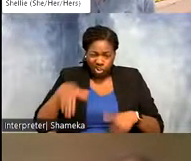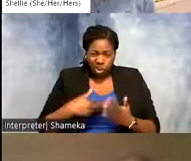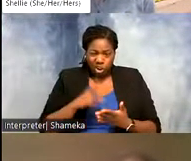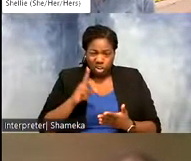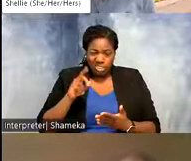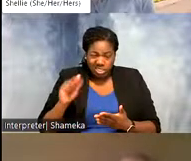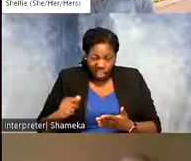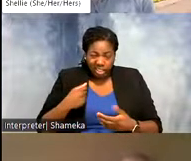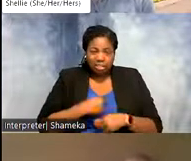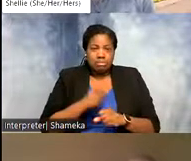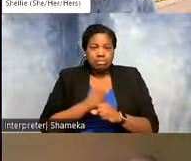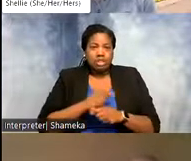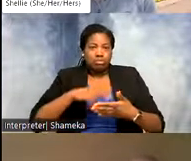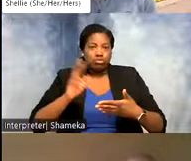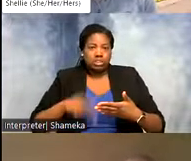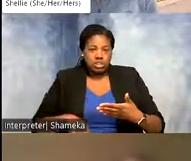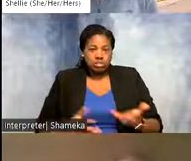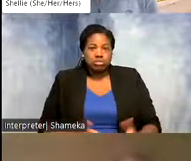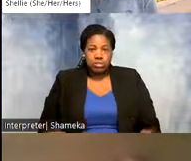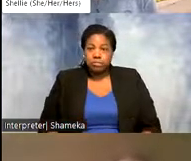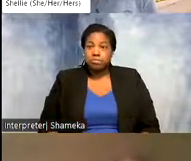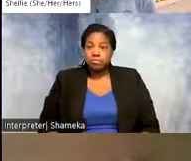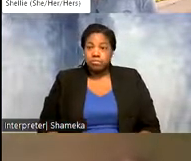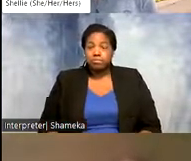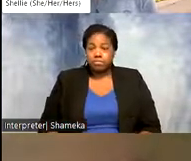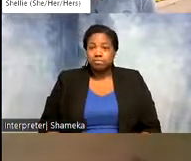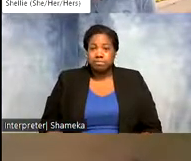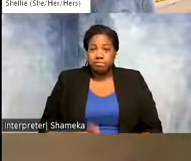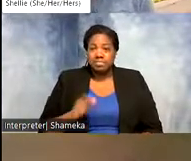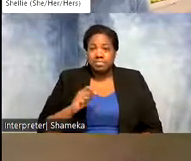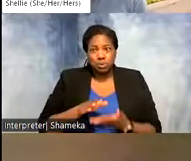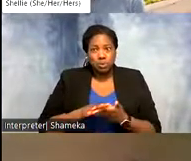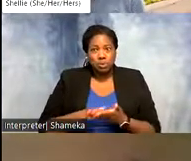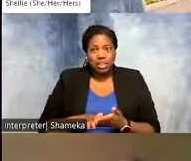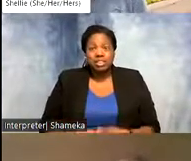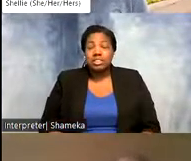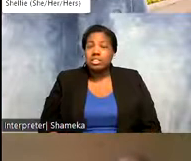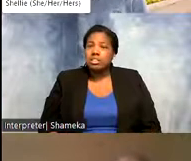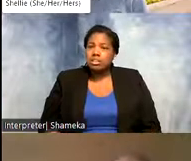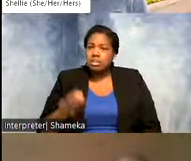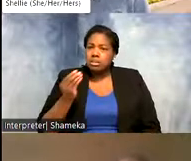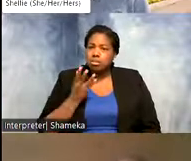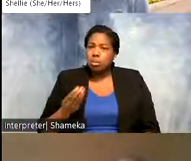said combine it or aggregate it. That's really really neat. Tell us more about the code